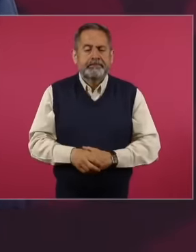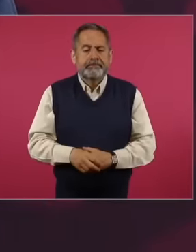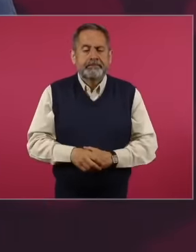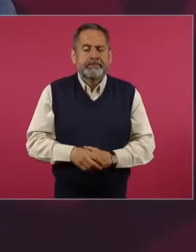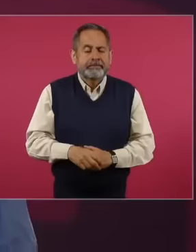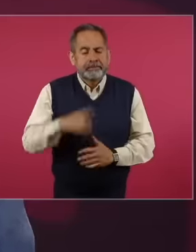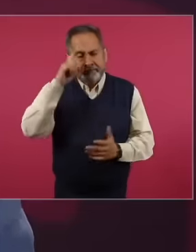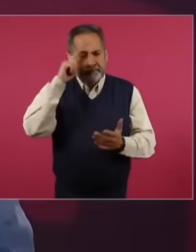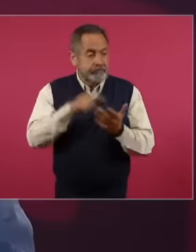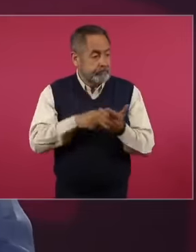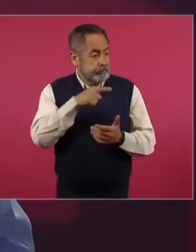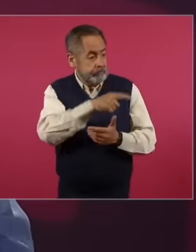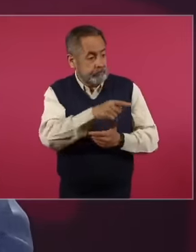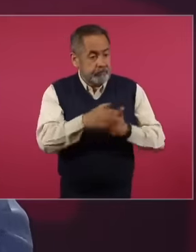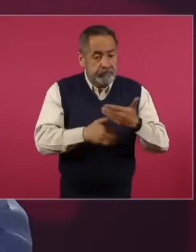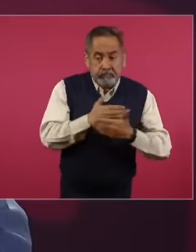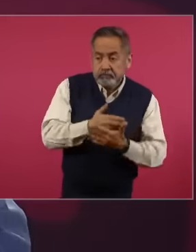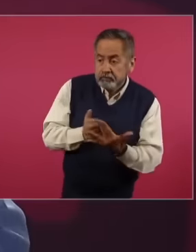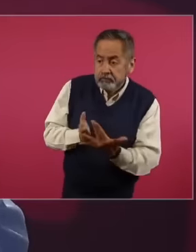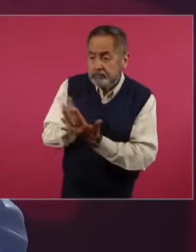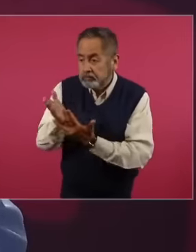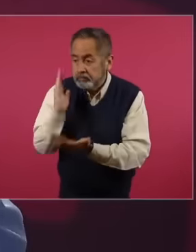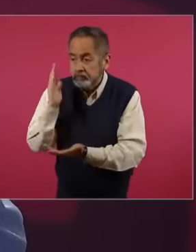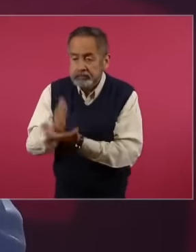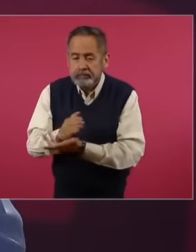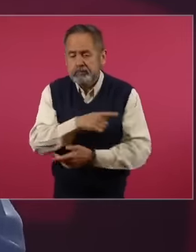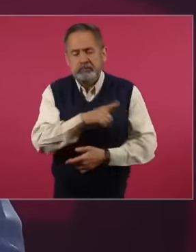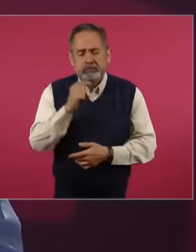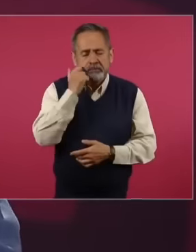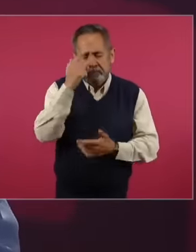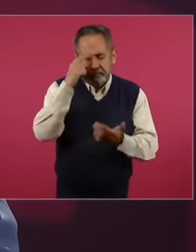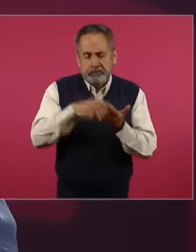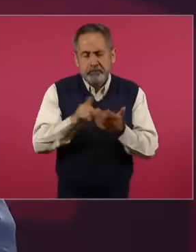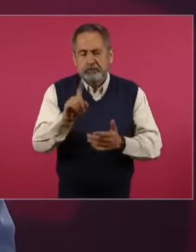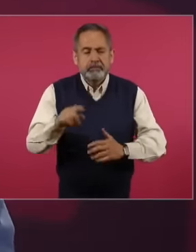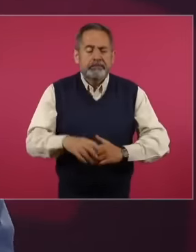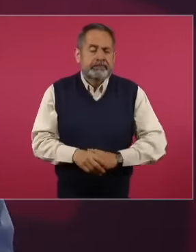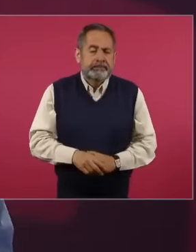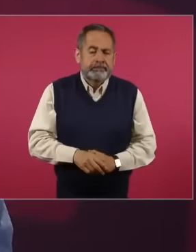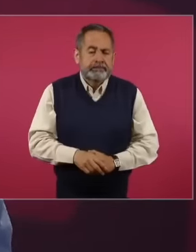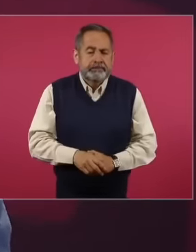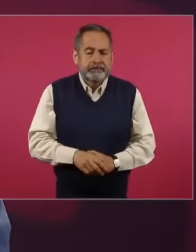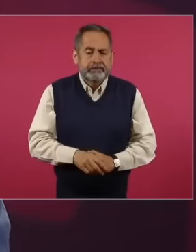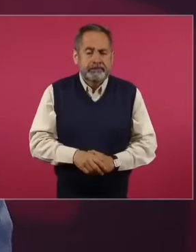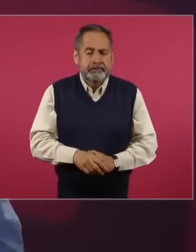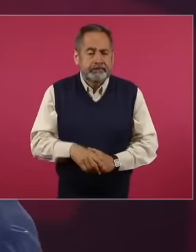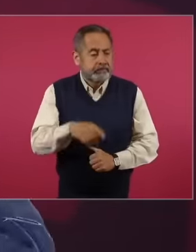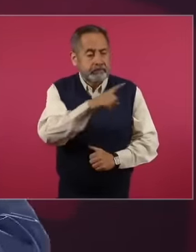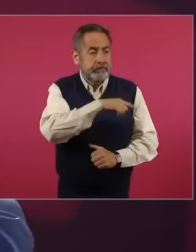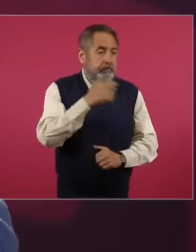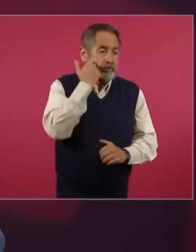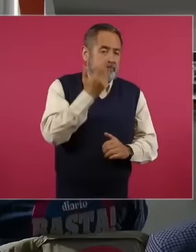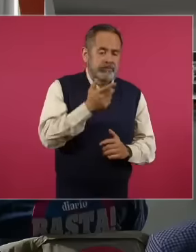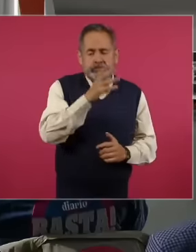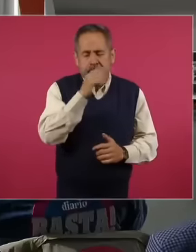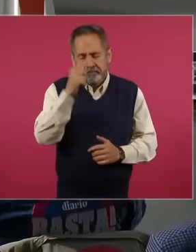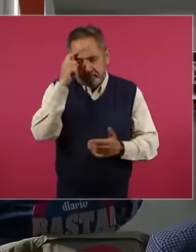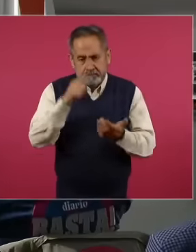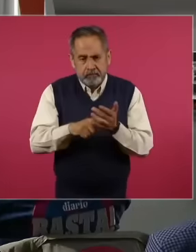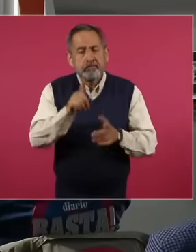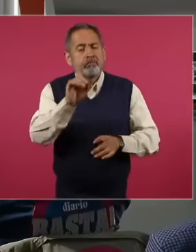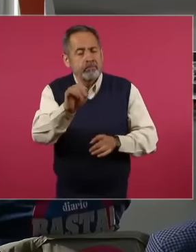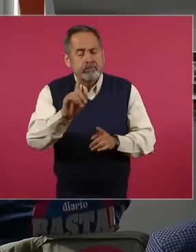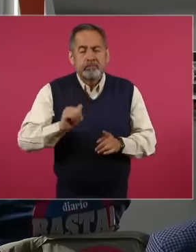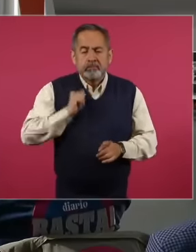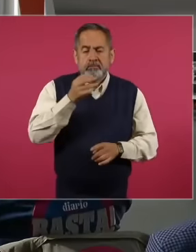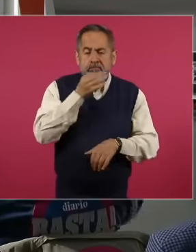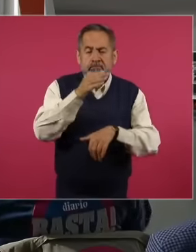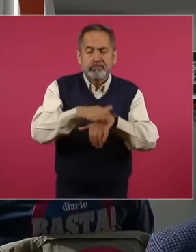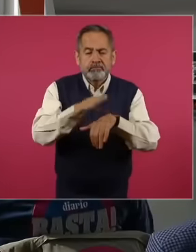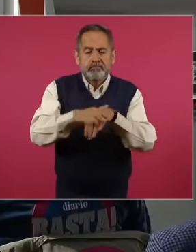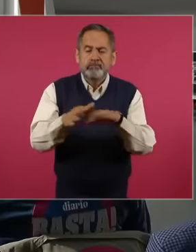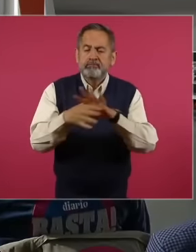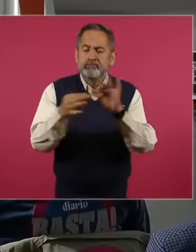this purpose will succeed and I also take the opportunity to call on